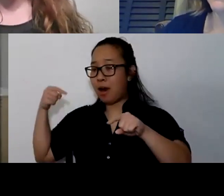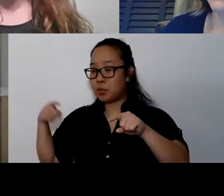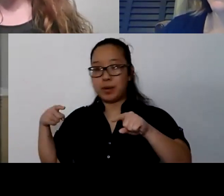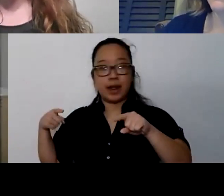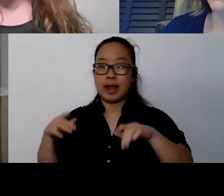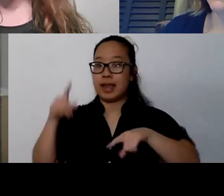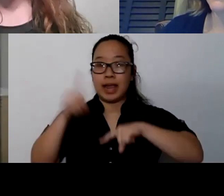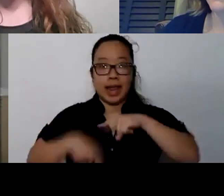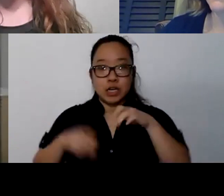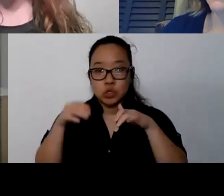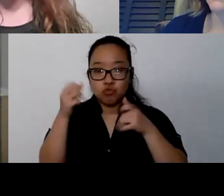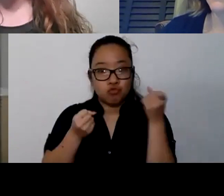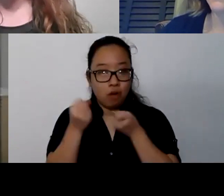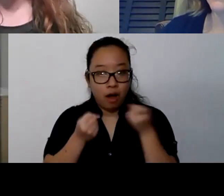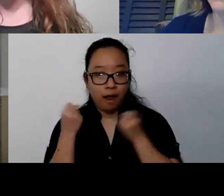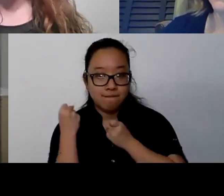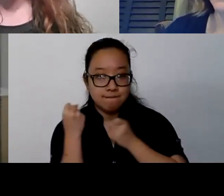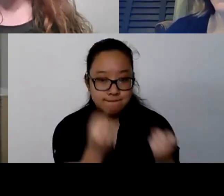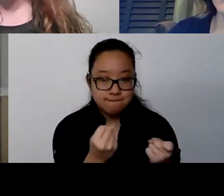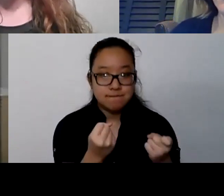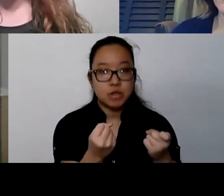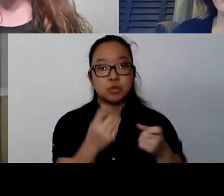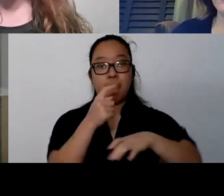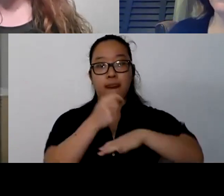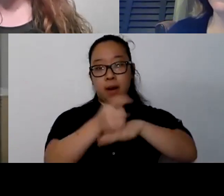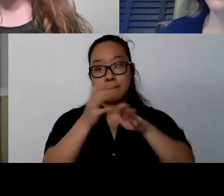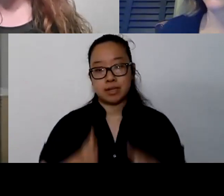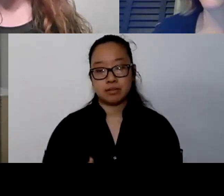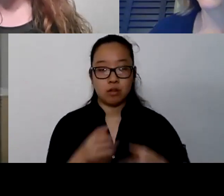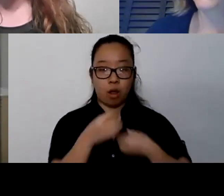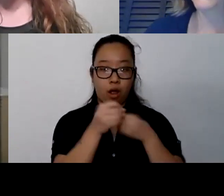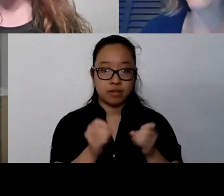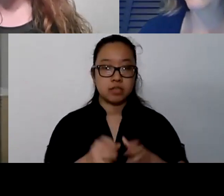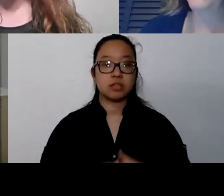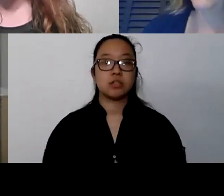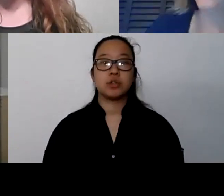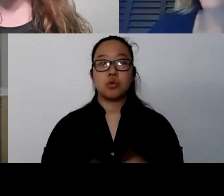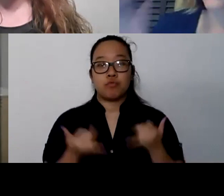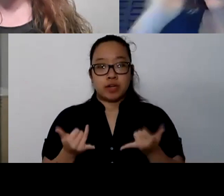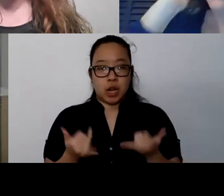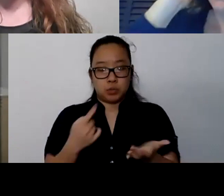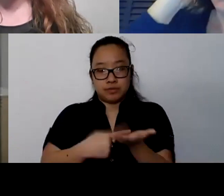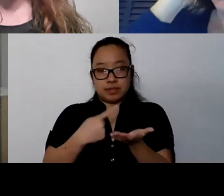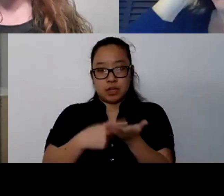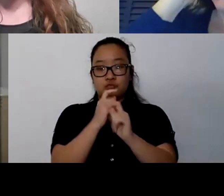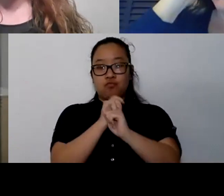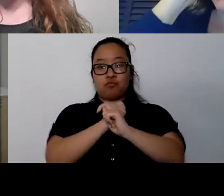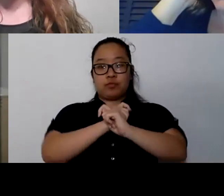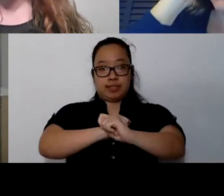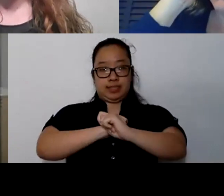I would talk a little bit about it when we look at resilience. Resilience isn't something that we have rapport with it.